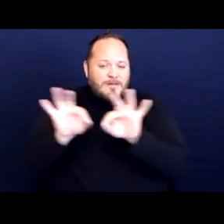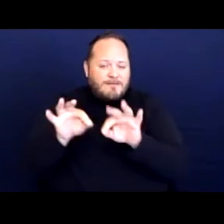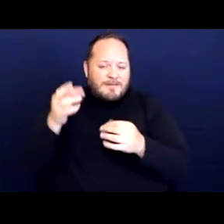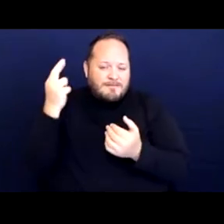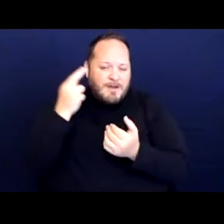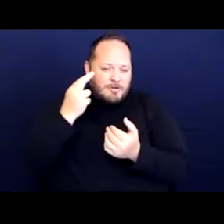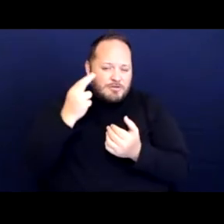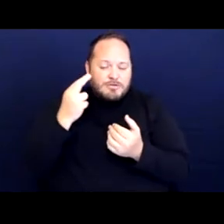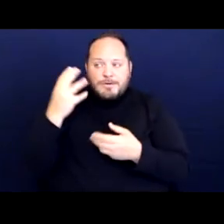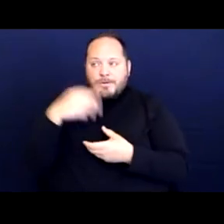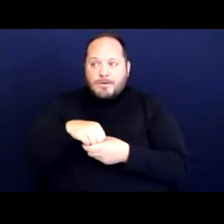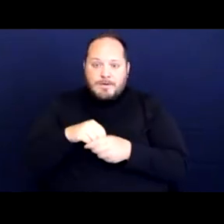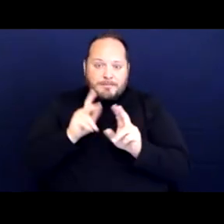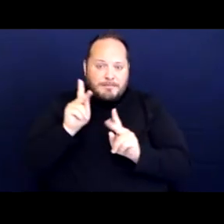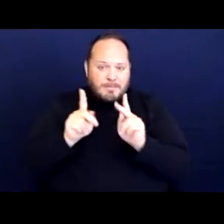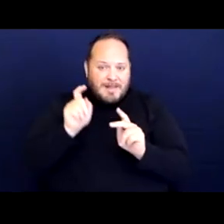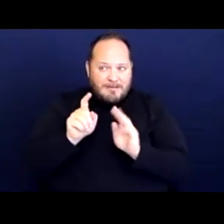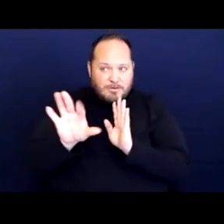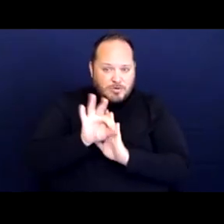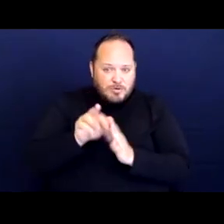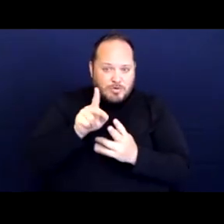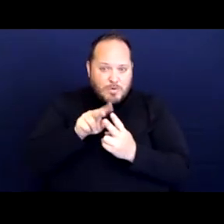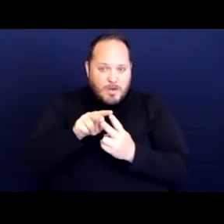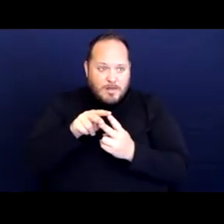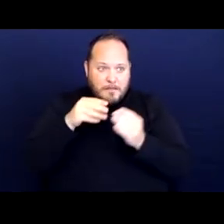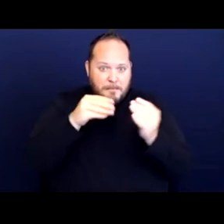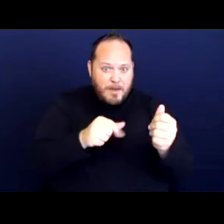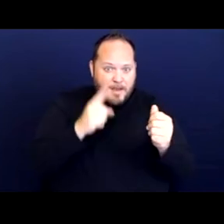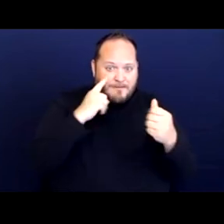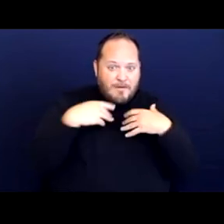people having to choose between paying for their healthcare and housing.